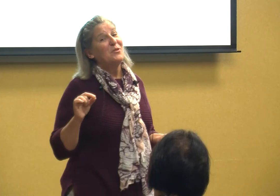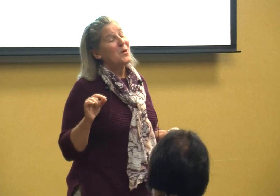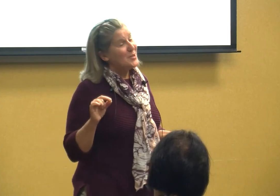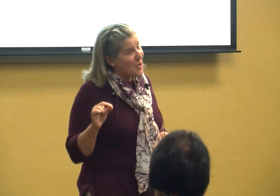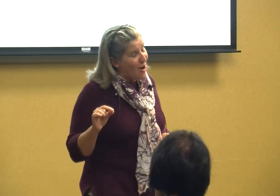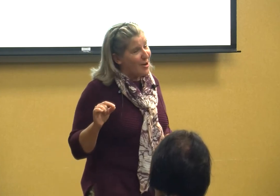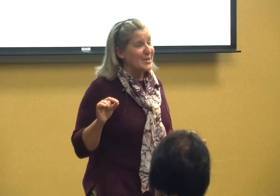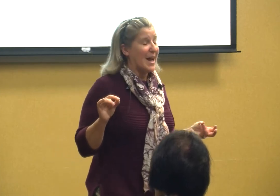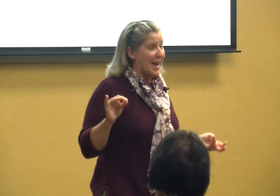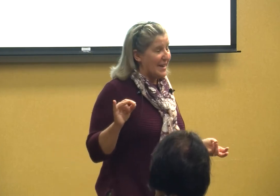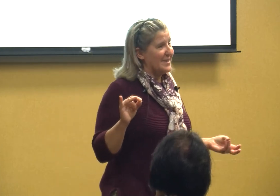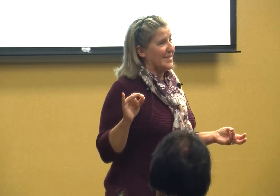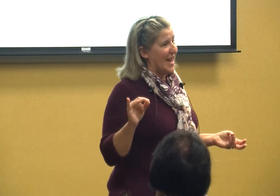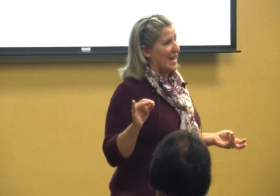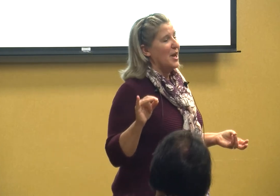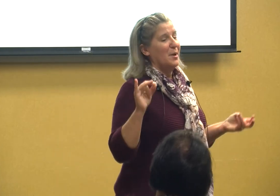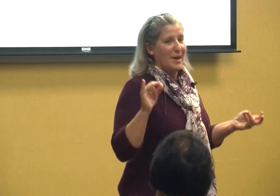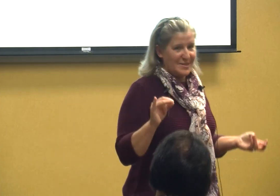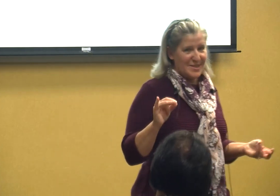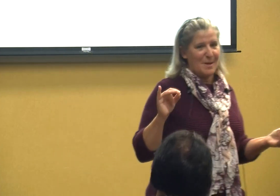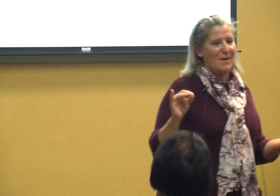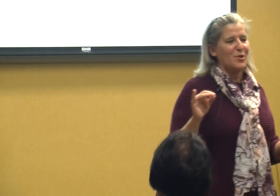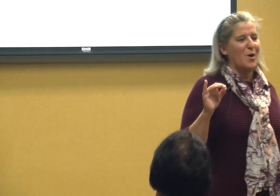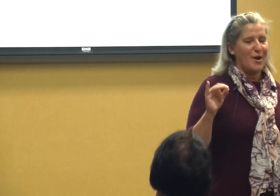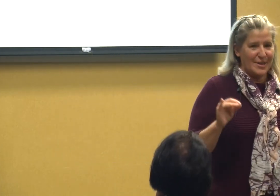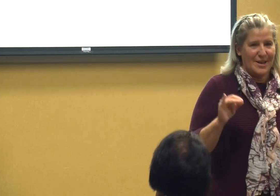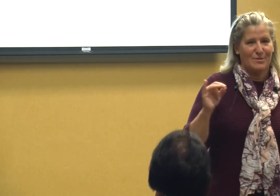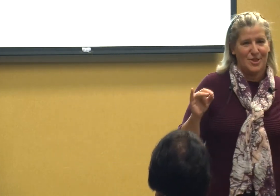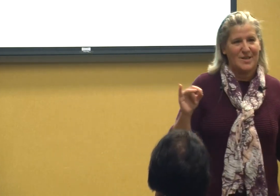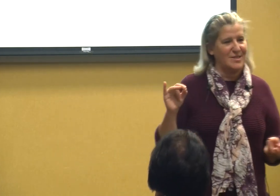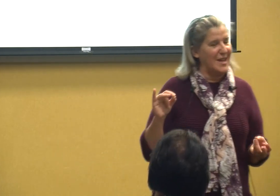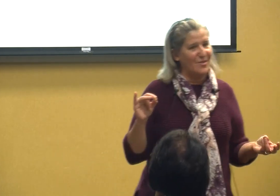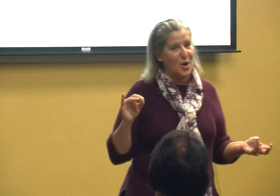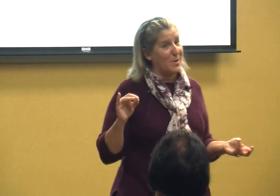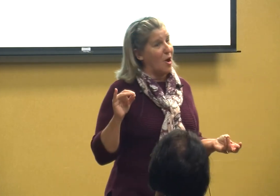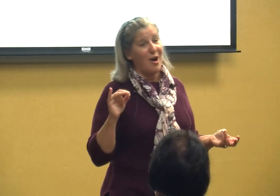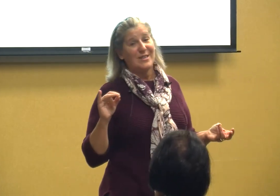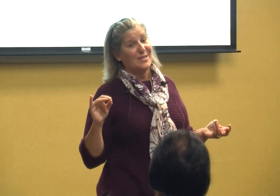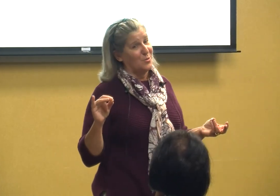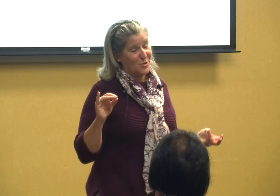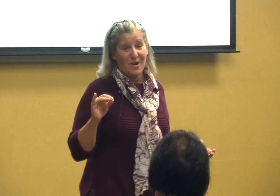your stars I hate to say and some of you aren't you know just in there because you were drugged